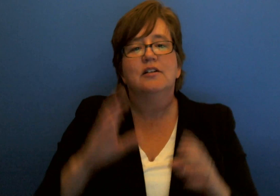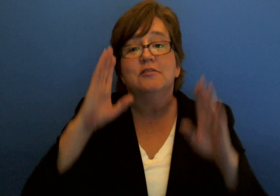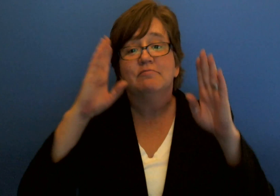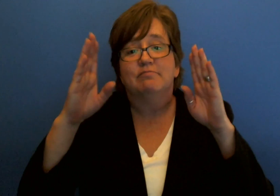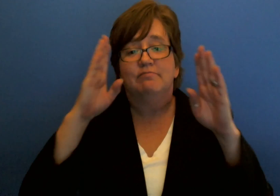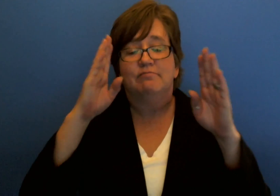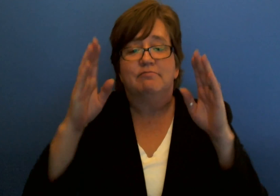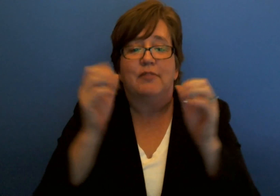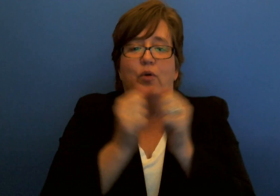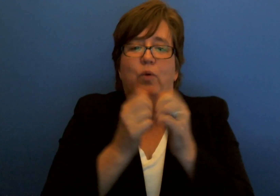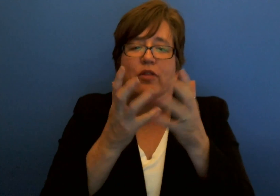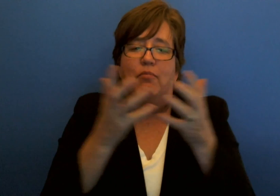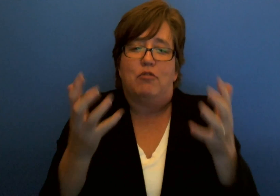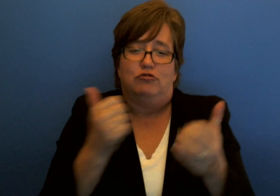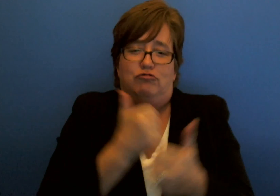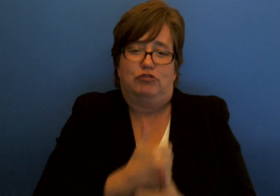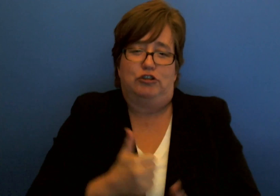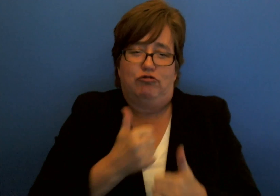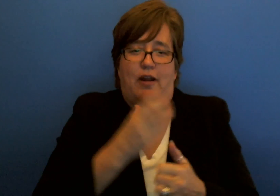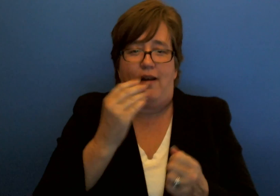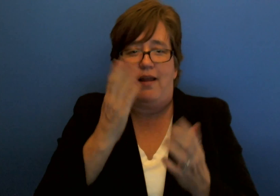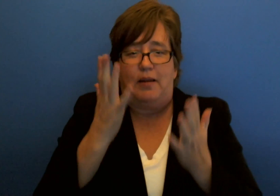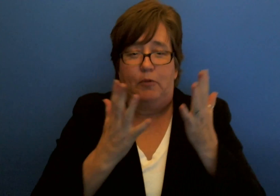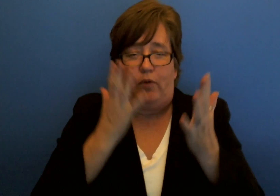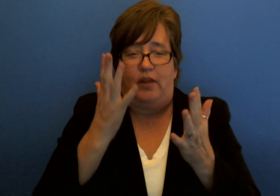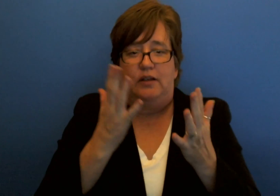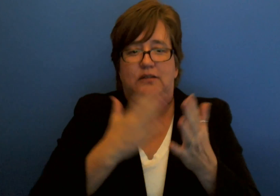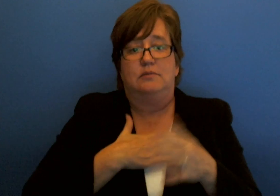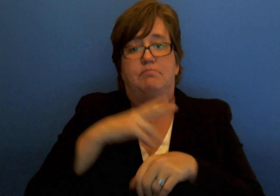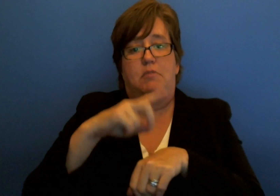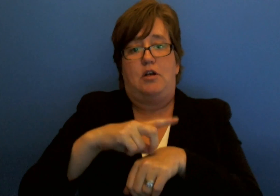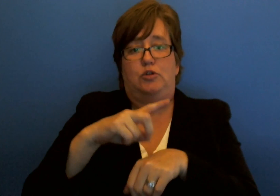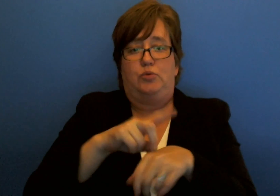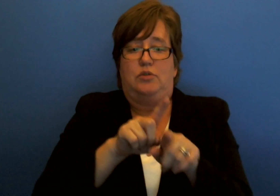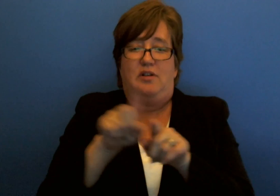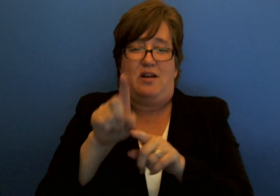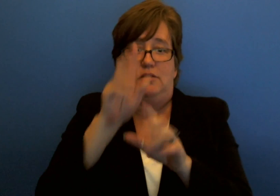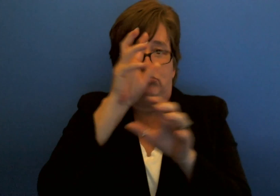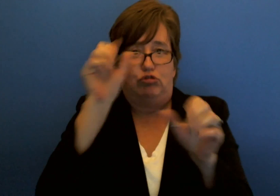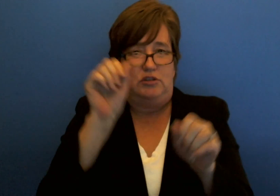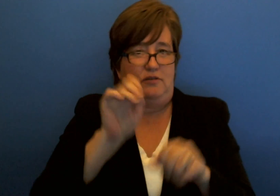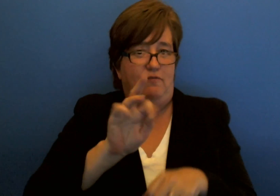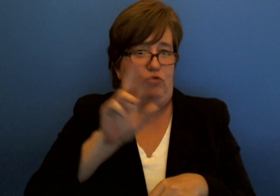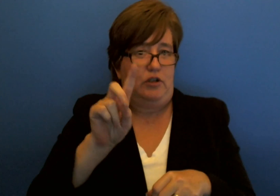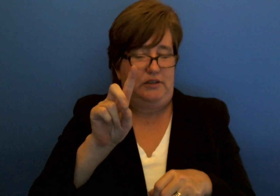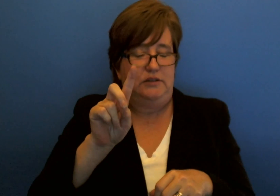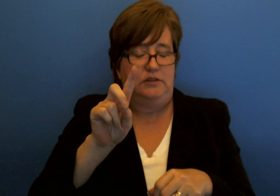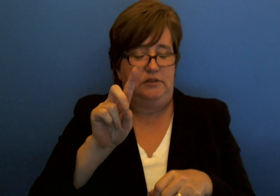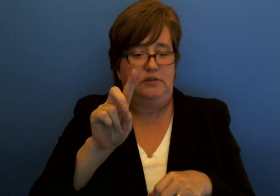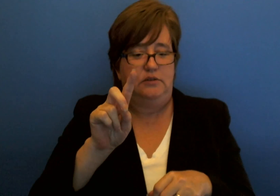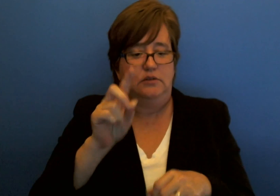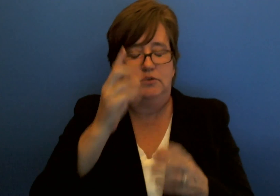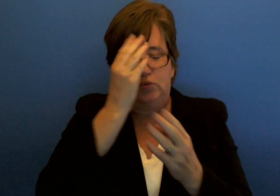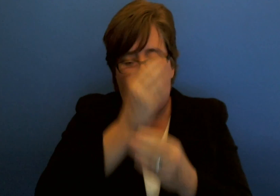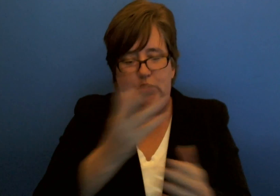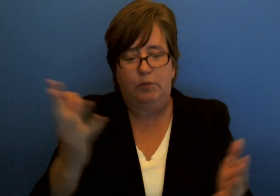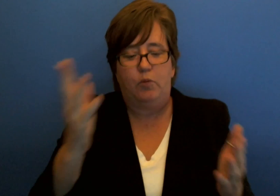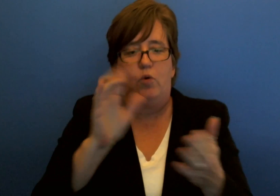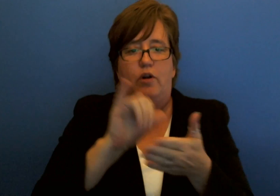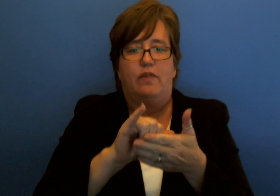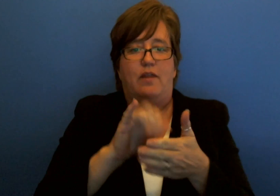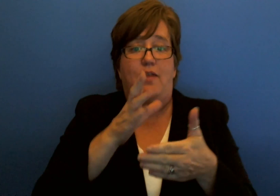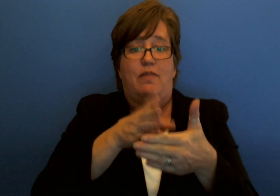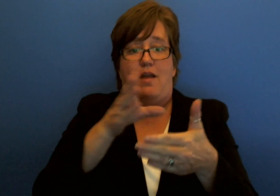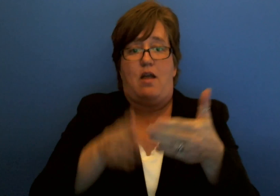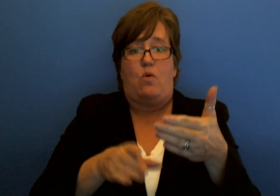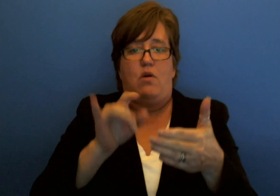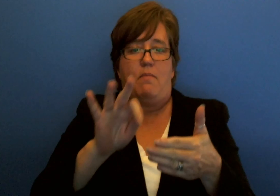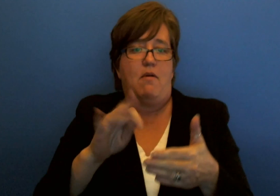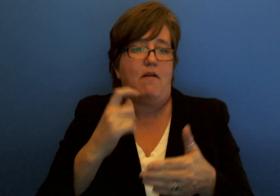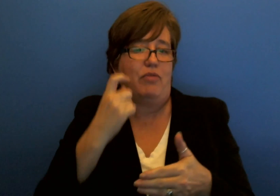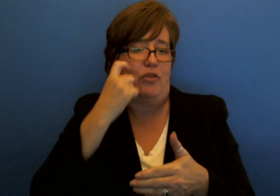Hello. With much regret and humility, it is my duty as President of the RID Board of Directors that the outcome of the recent